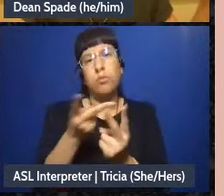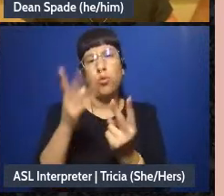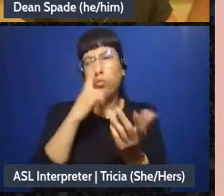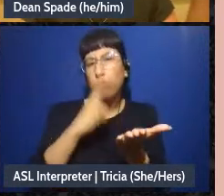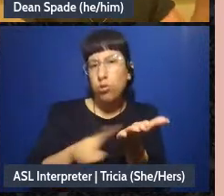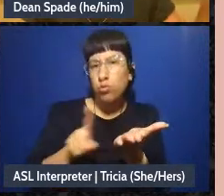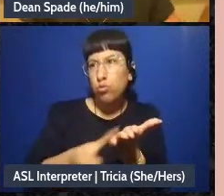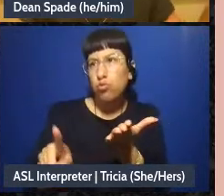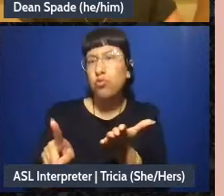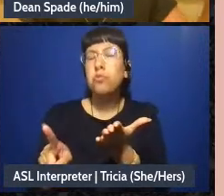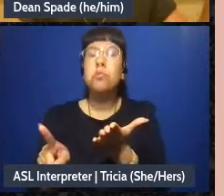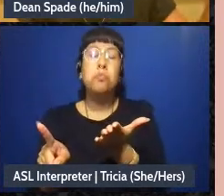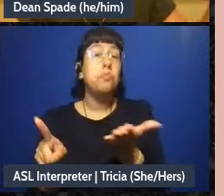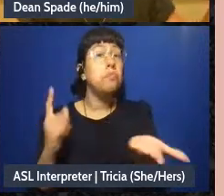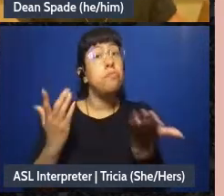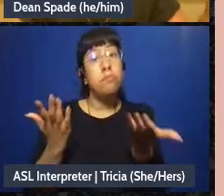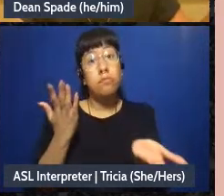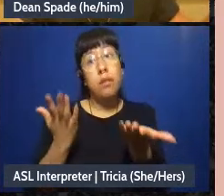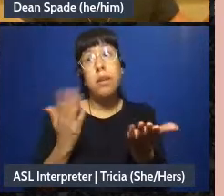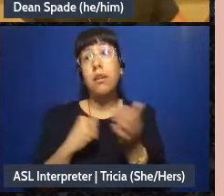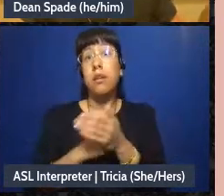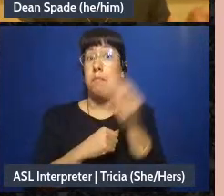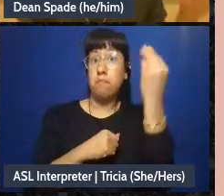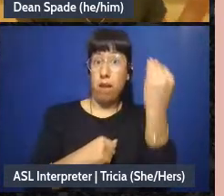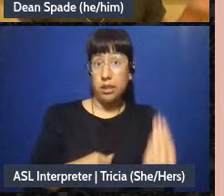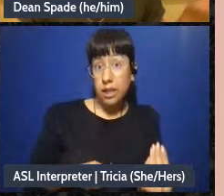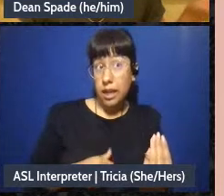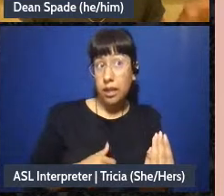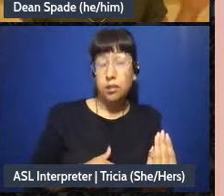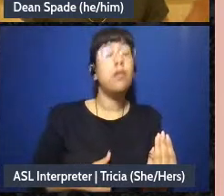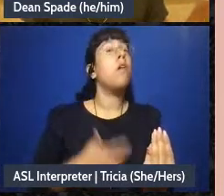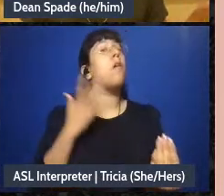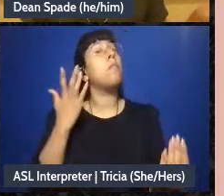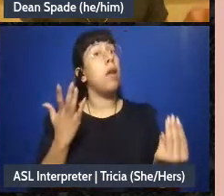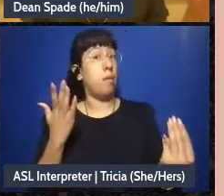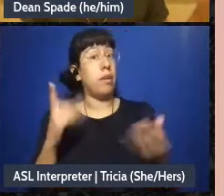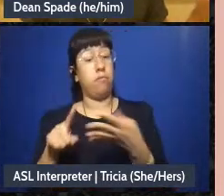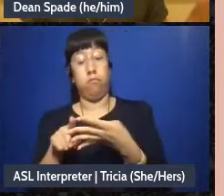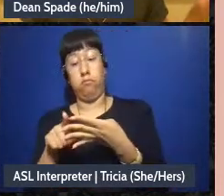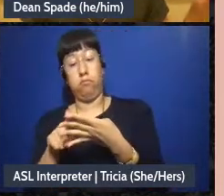out if it should be on Mondays or if it should be at the beginning of the month, or whatever.